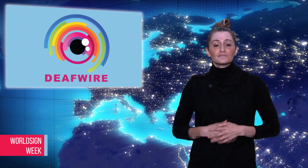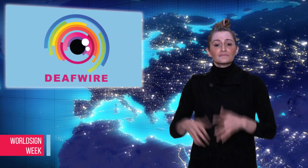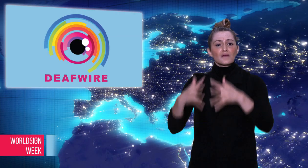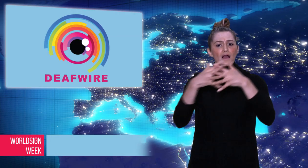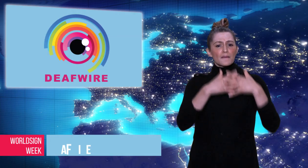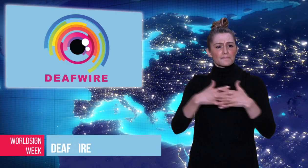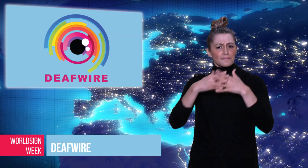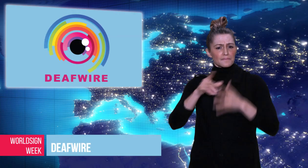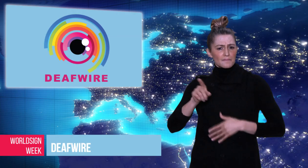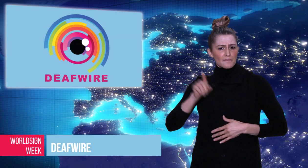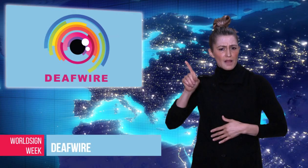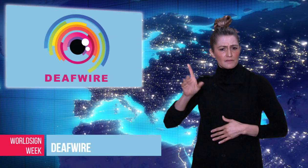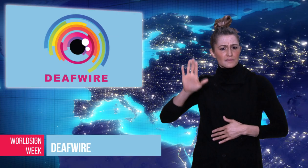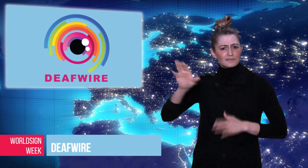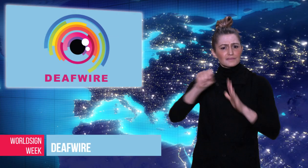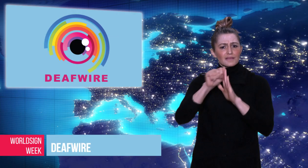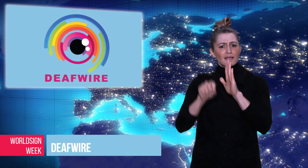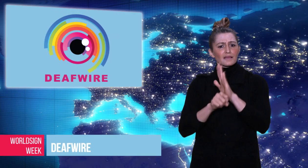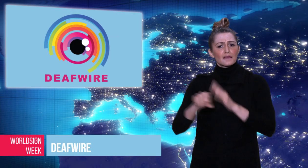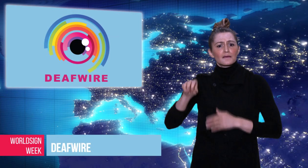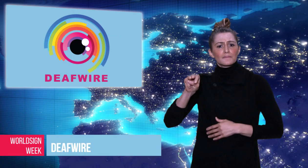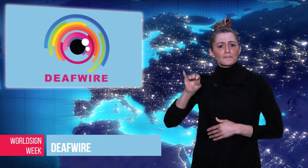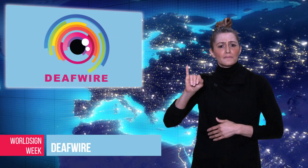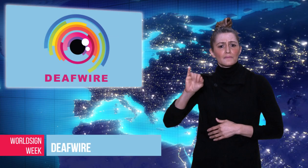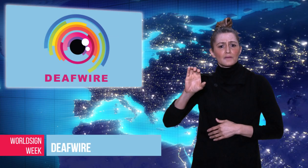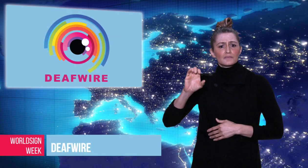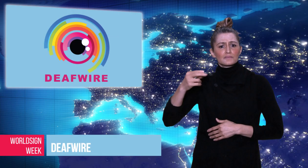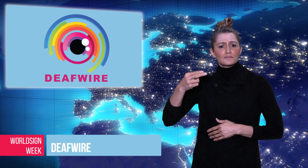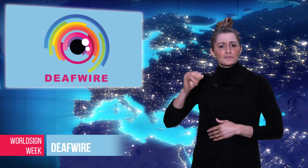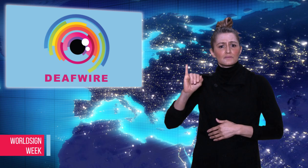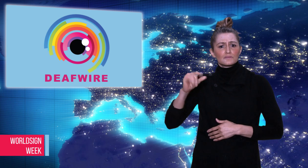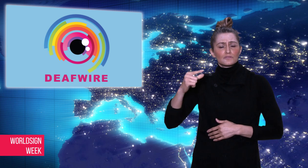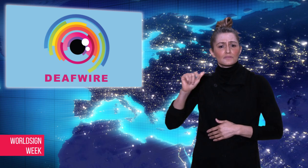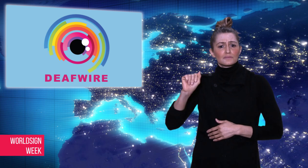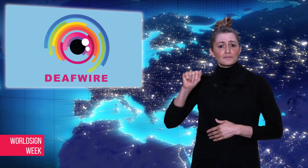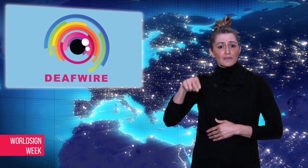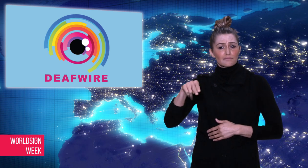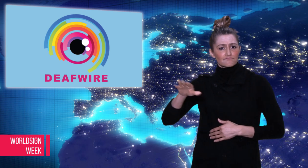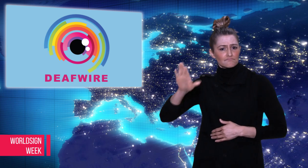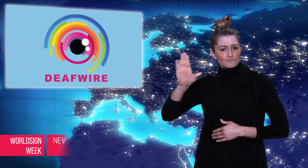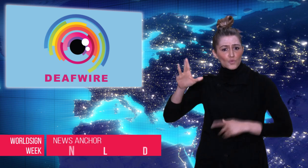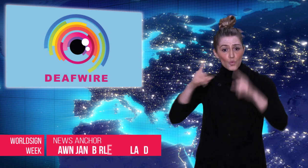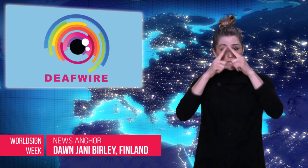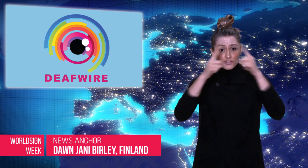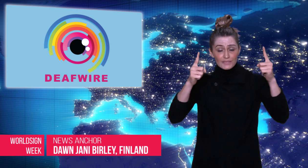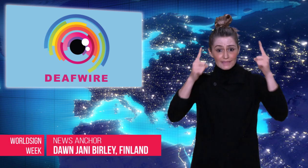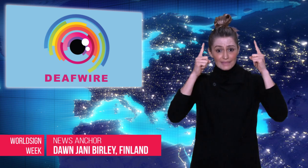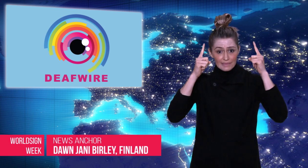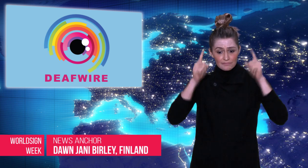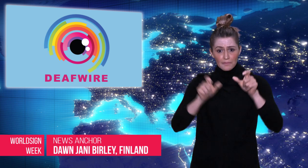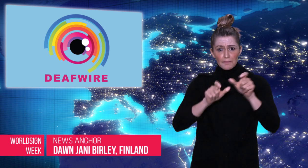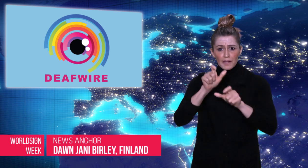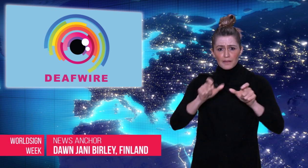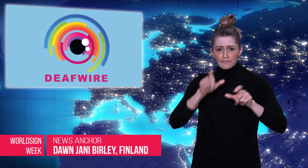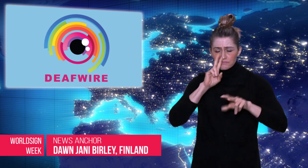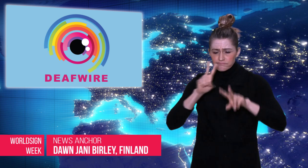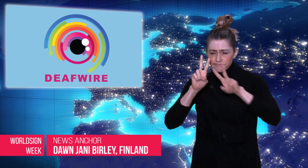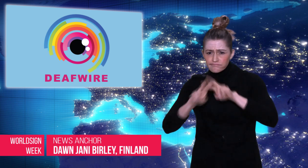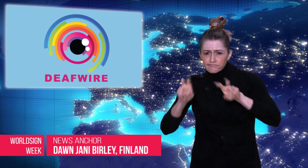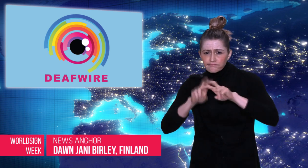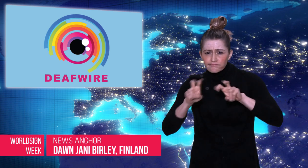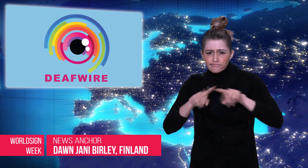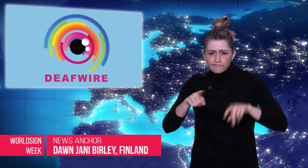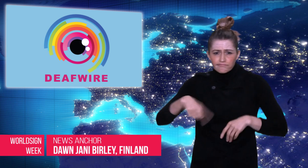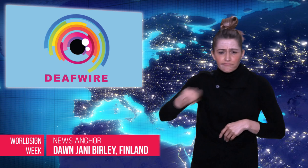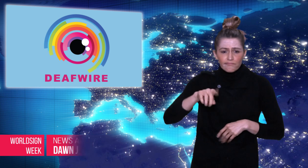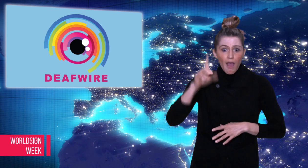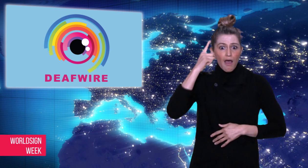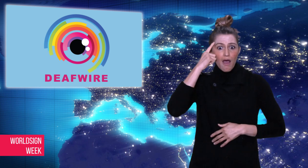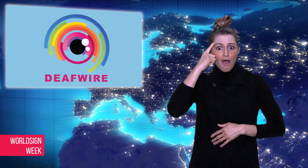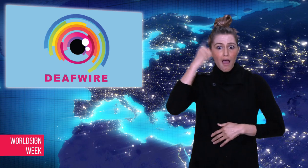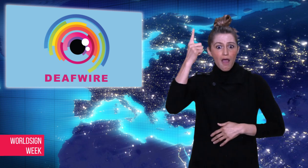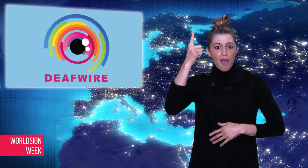Researchers at Michigan State University